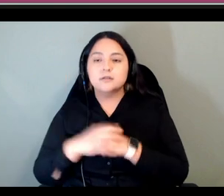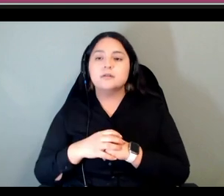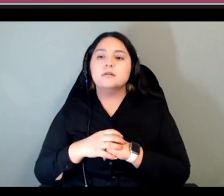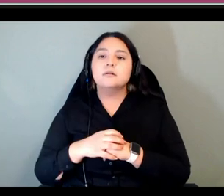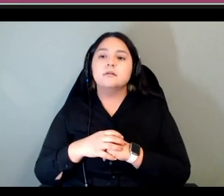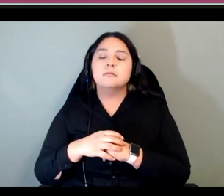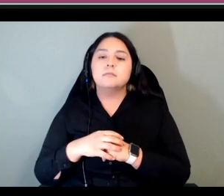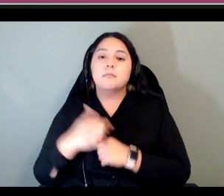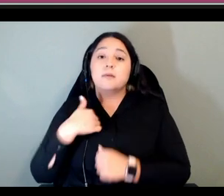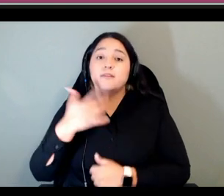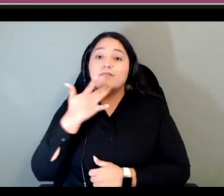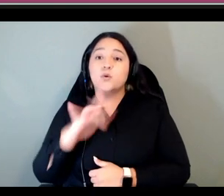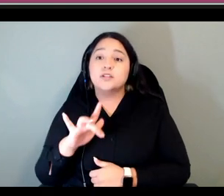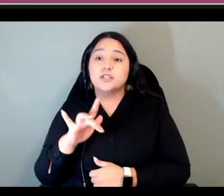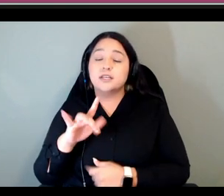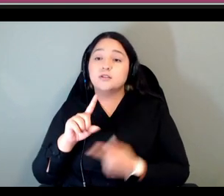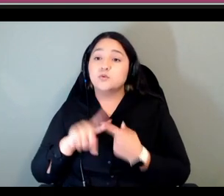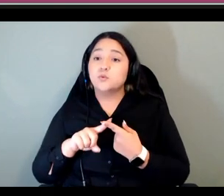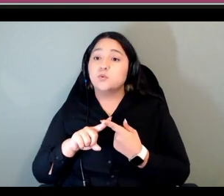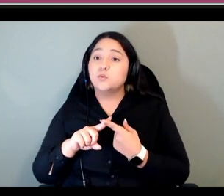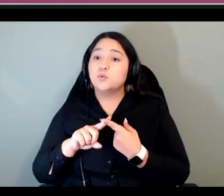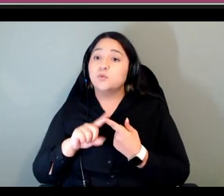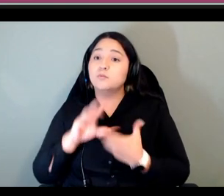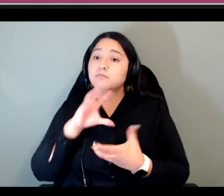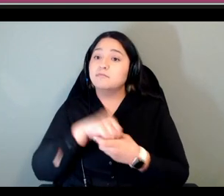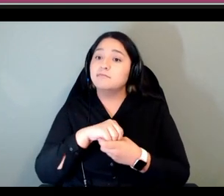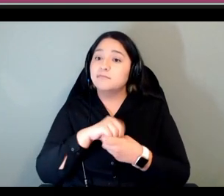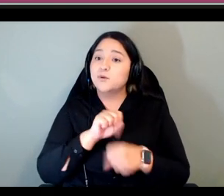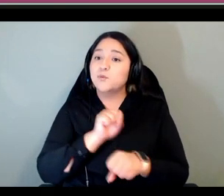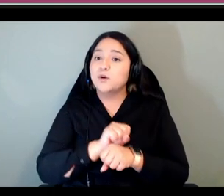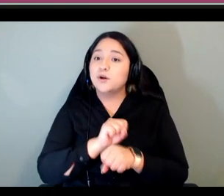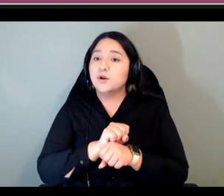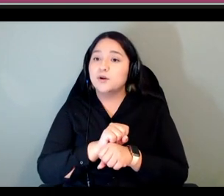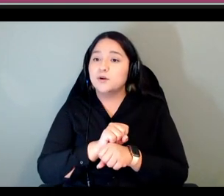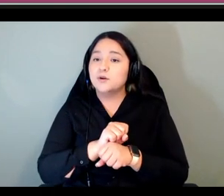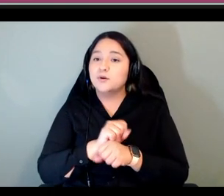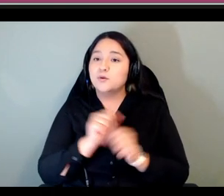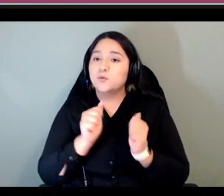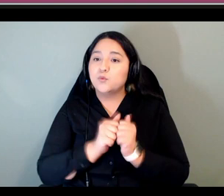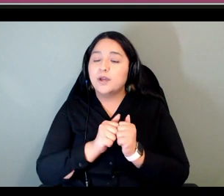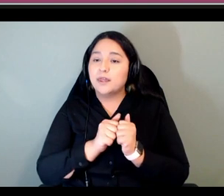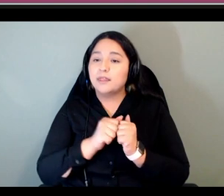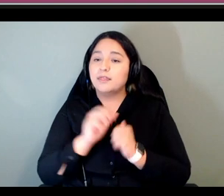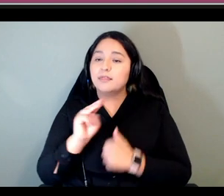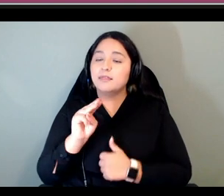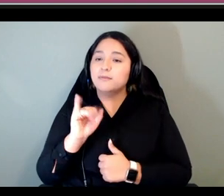enough to be able to work with um uh mitch of language speakers and community members